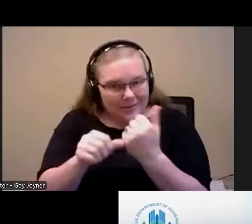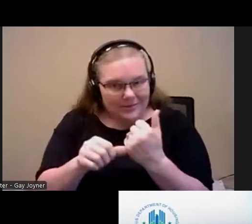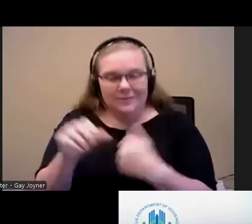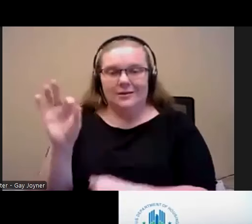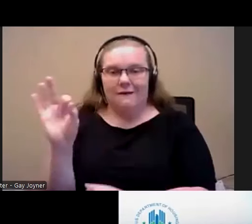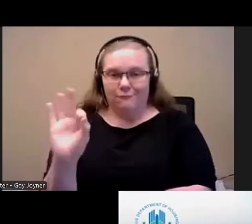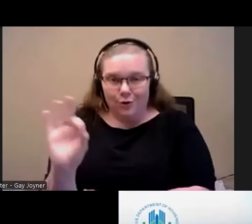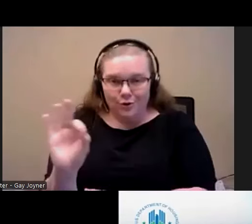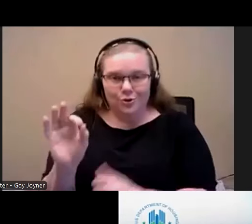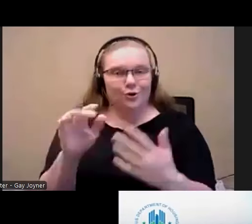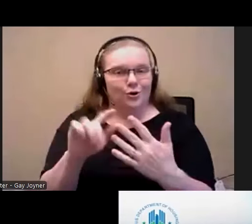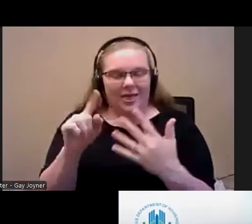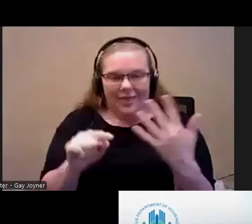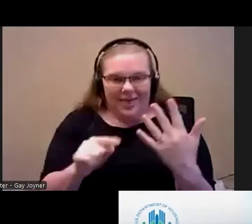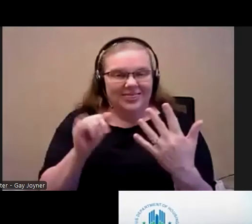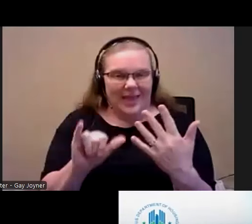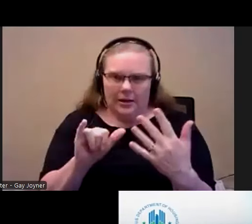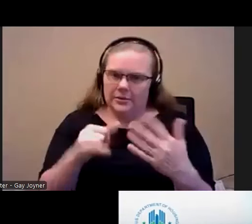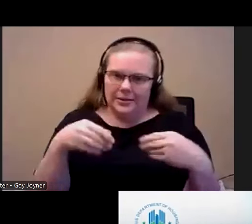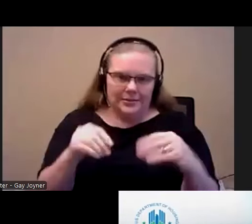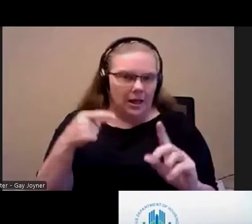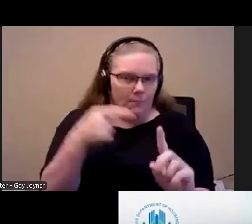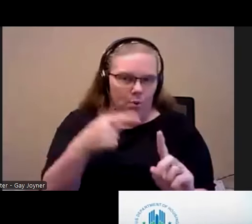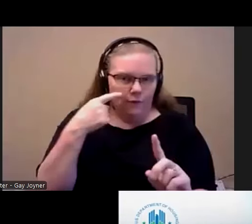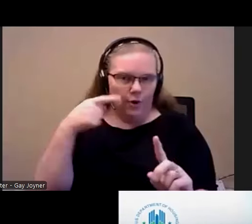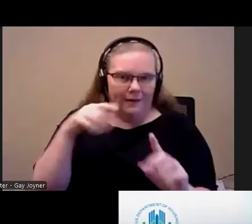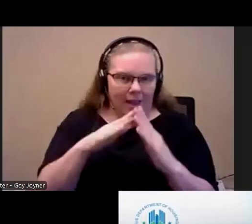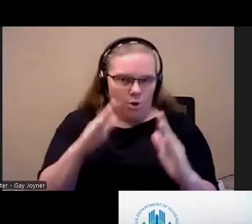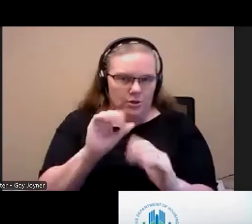those are selling points to Housing Authority because they're trying to get as many people